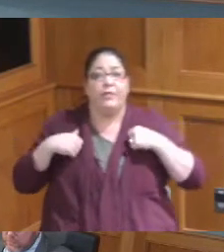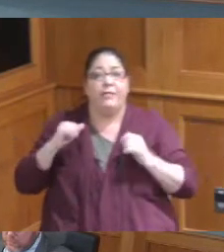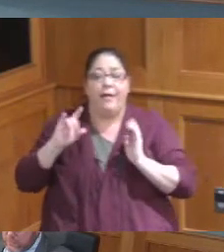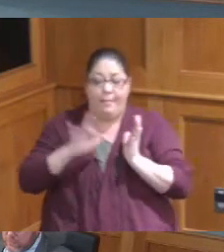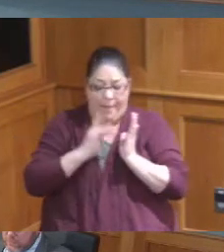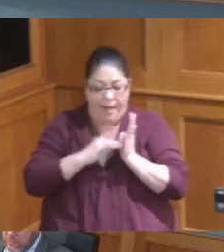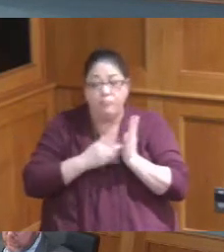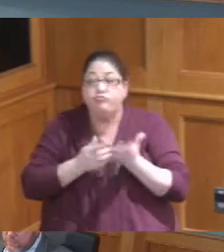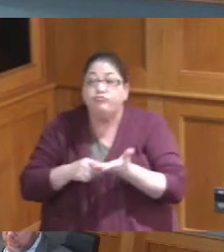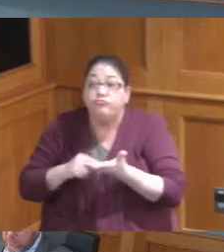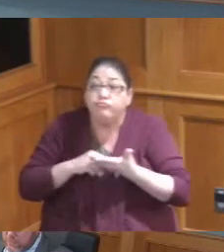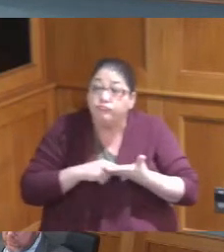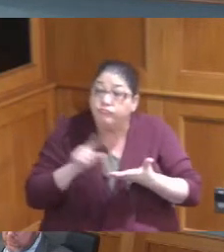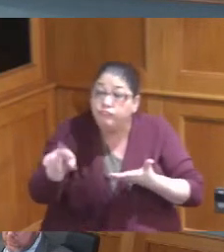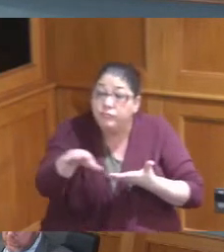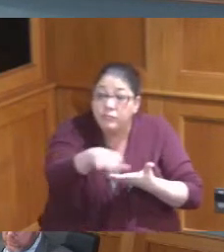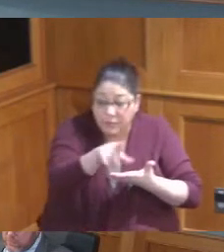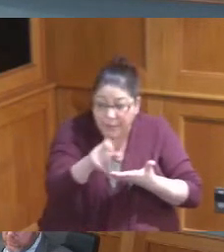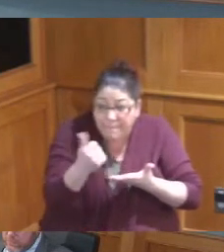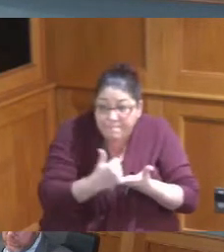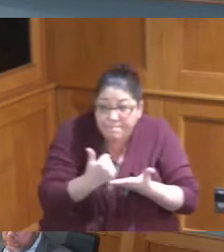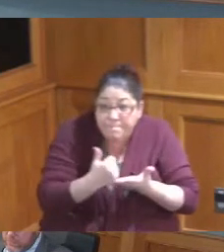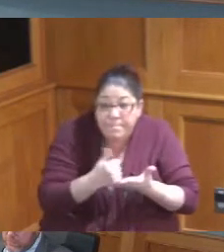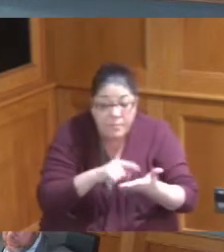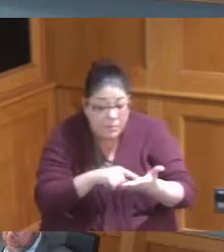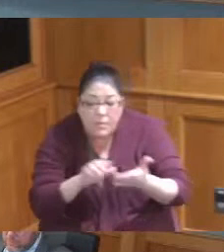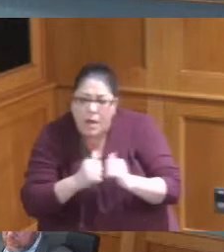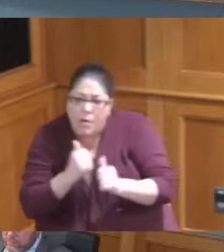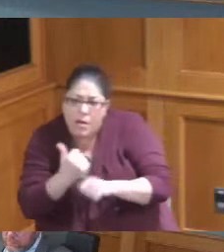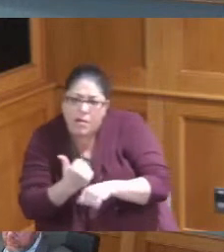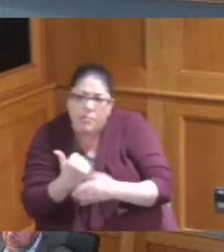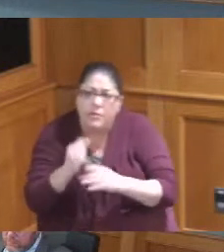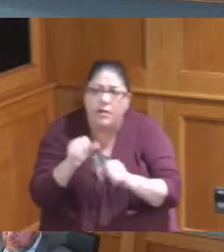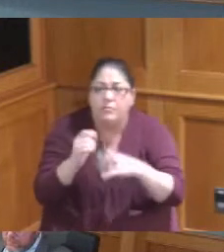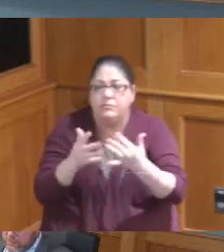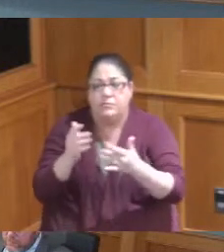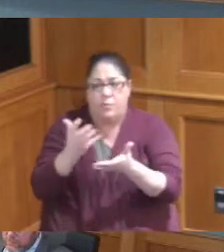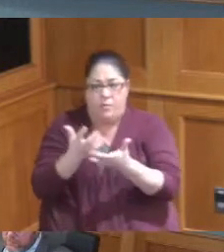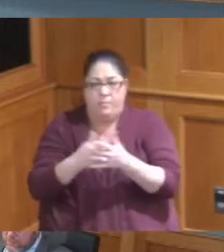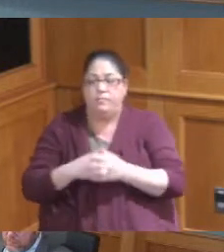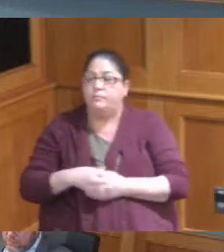and be able to see some of the money so I think there's a couple of things here first is number